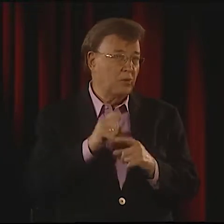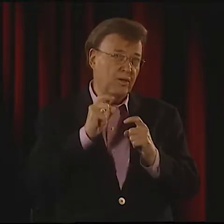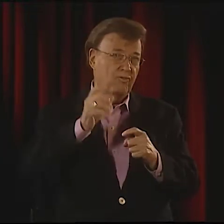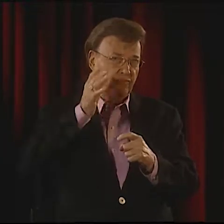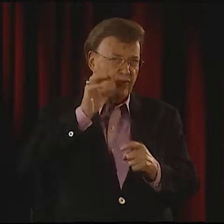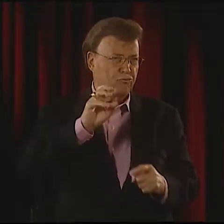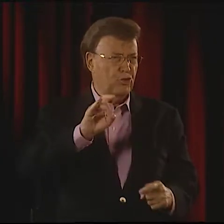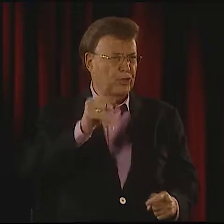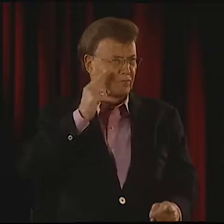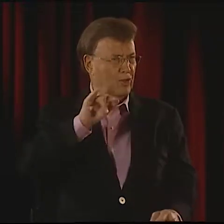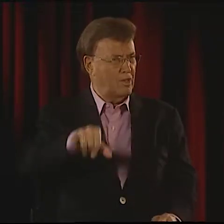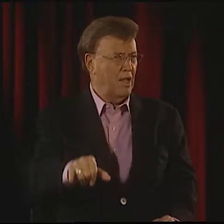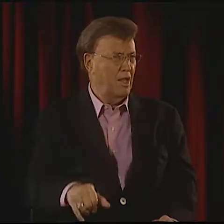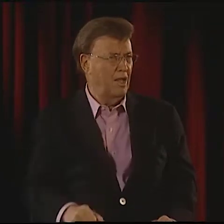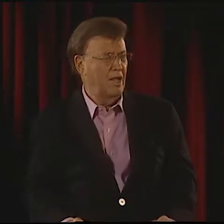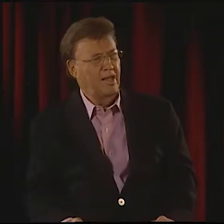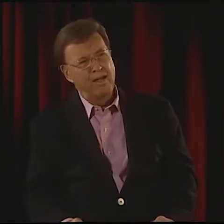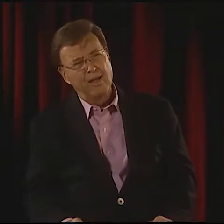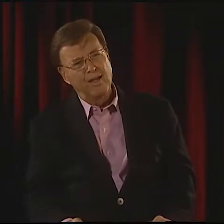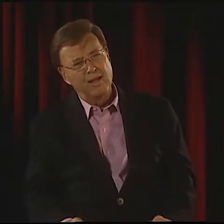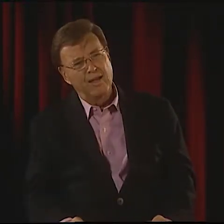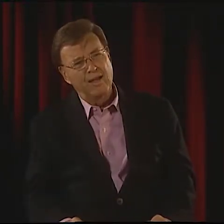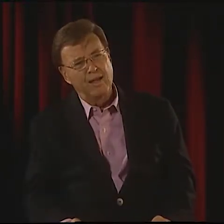I REALLY GIVE HIM CREDIT FOR THAT.